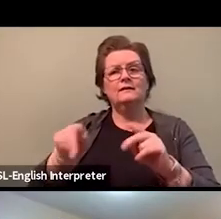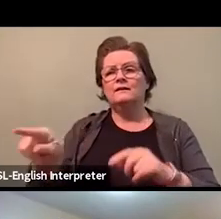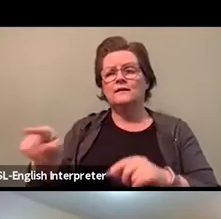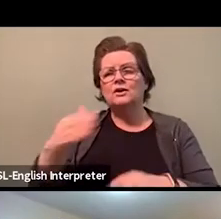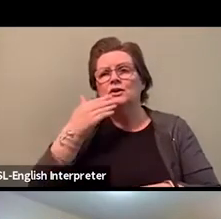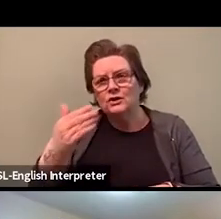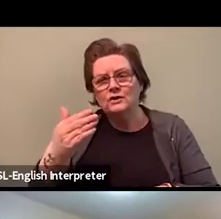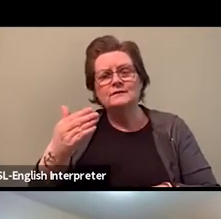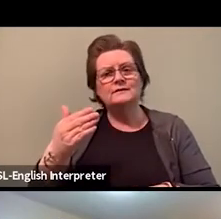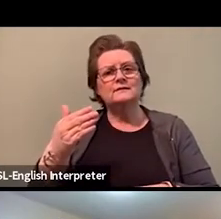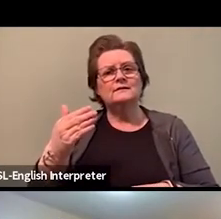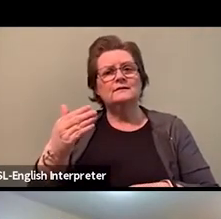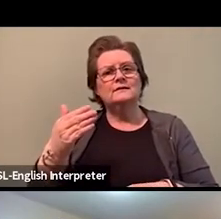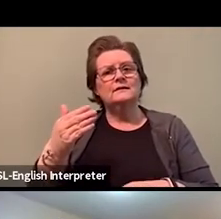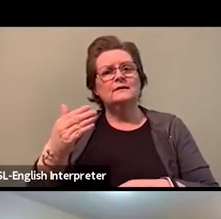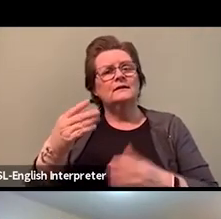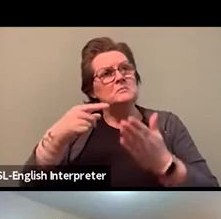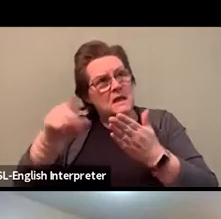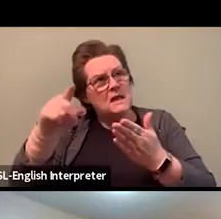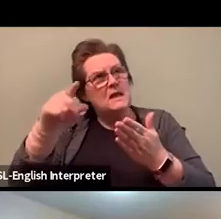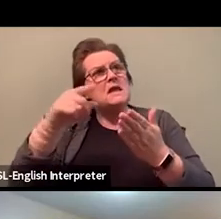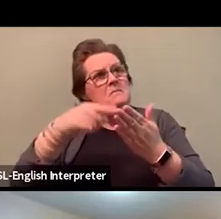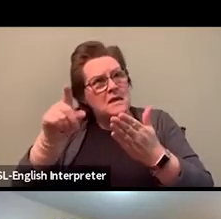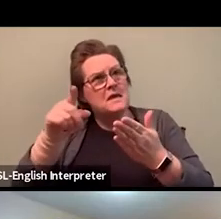But the toilet's not working, or you know,